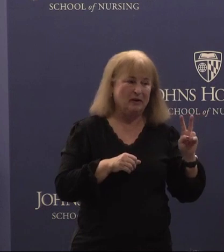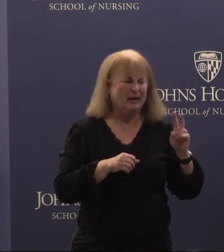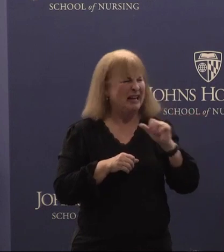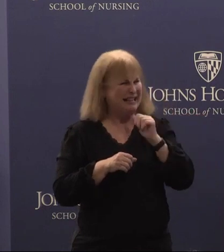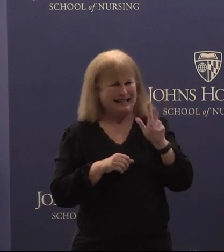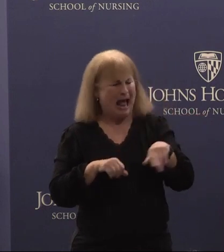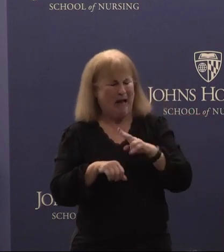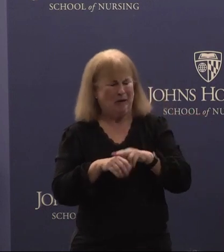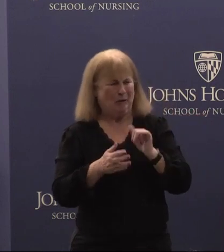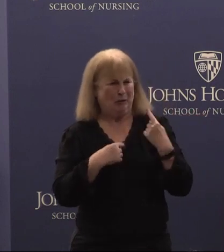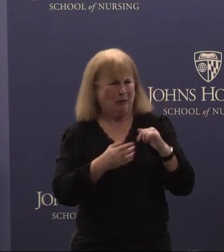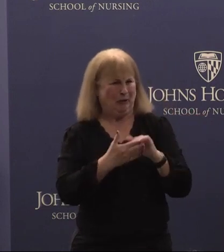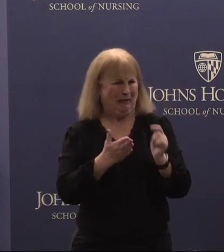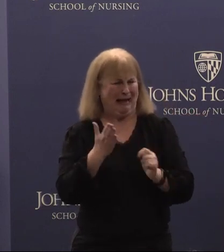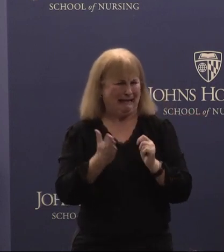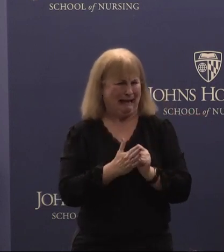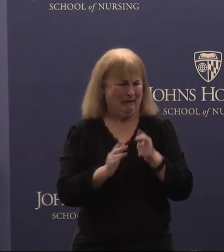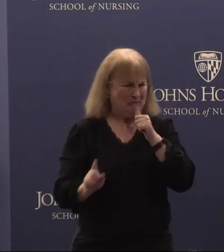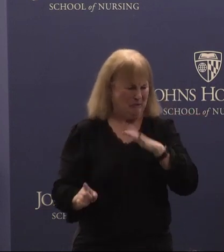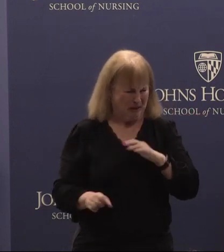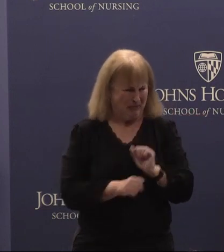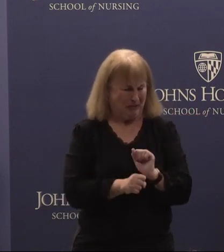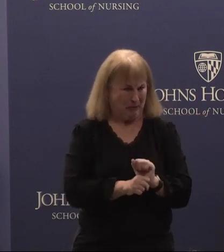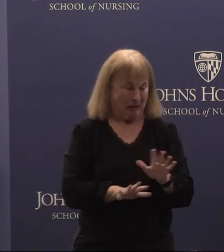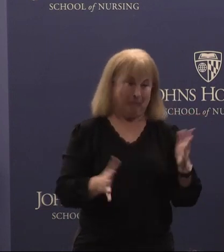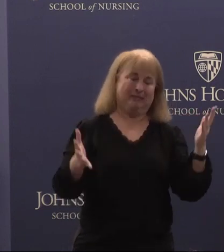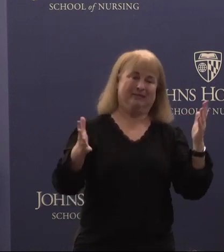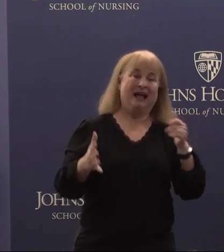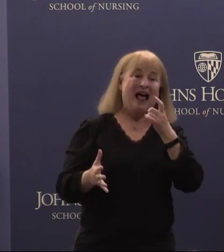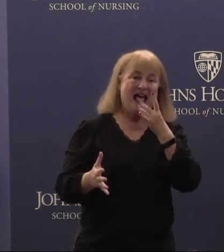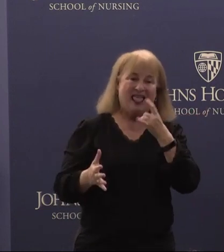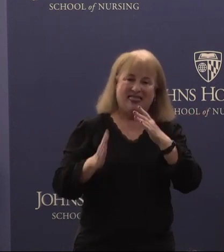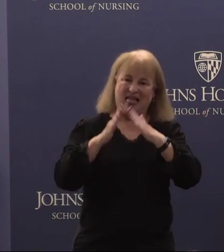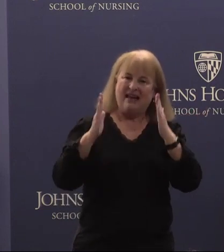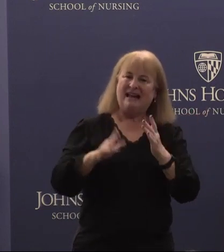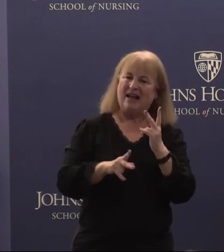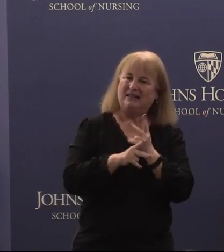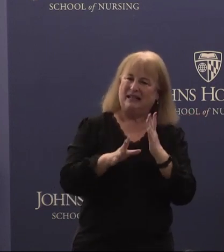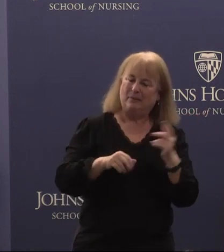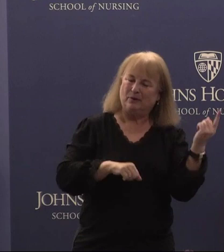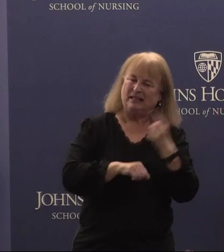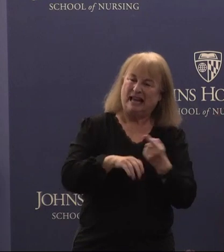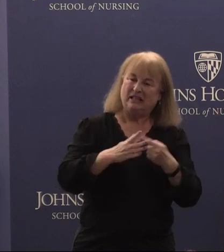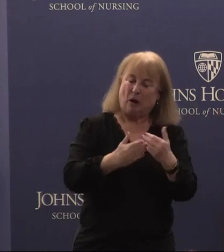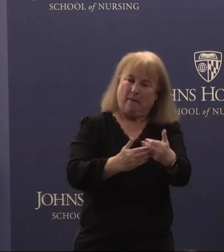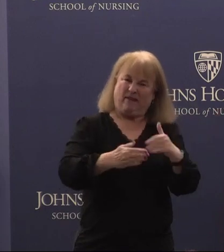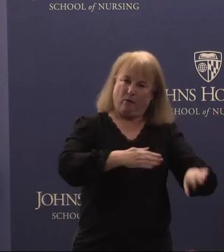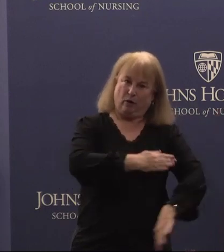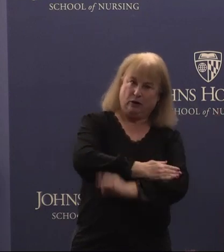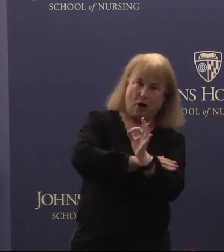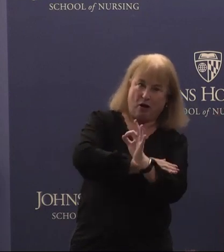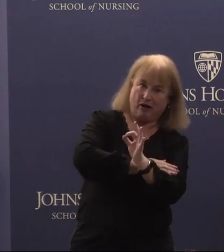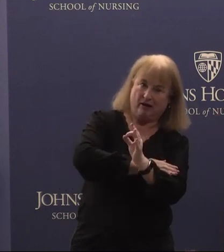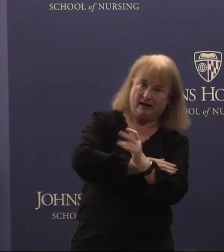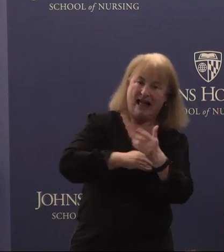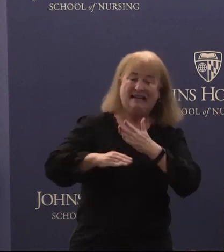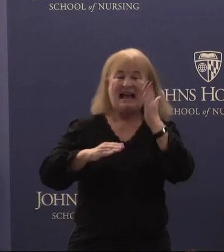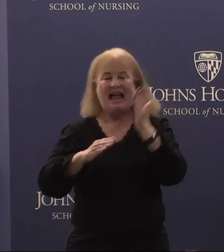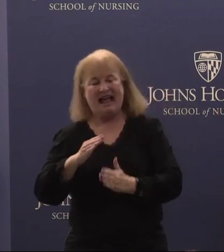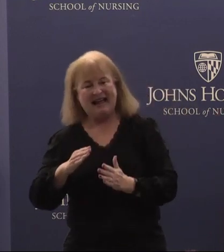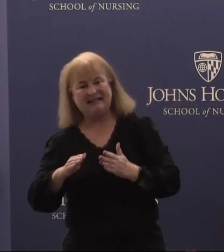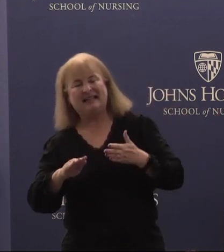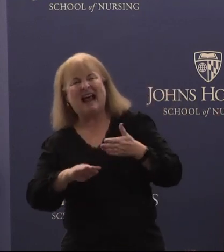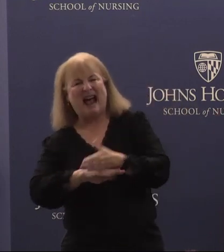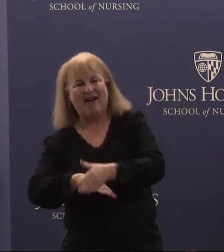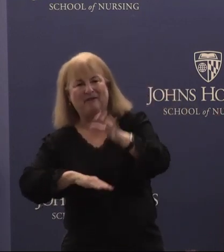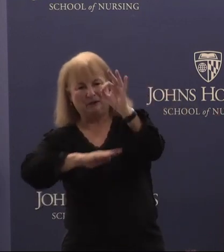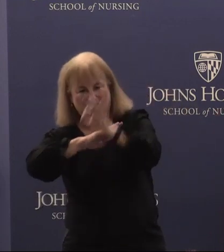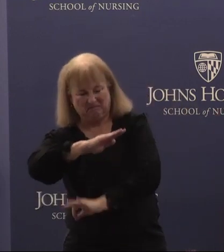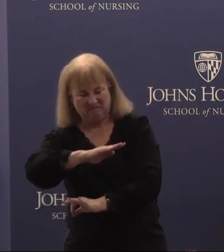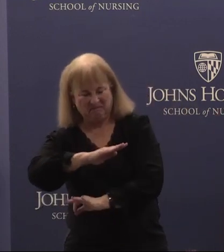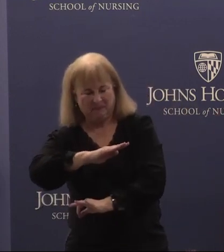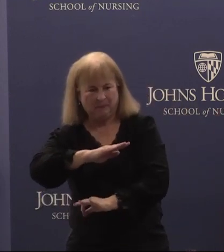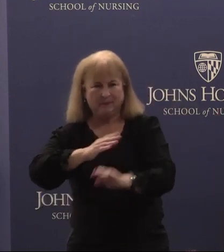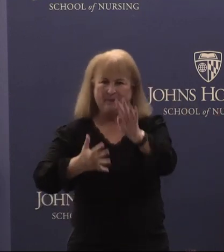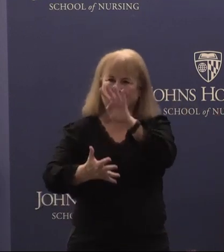this period. A lighthouse Keepers day began before dawn and ended well past dusk. A schedule all too